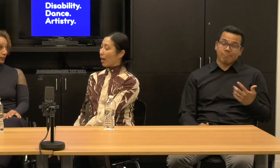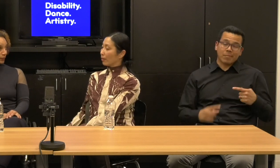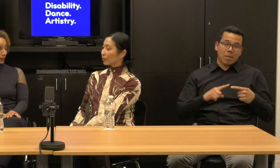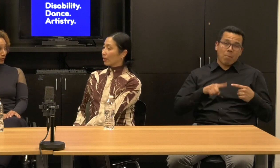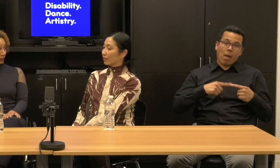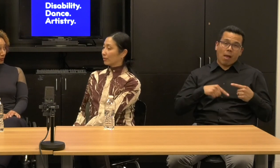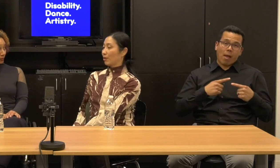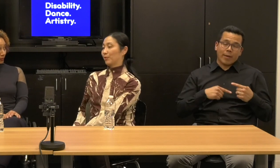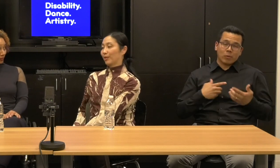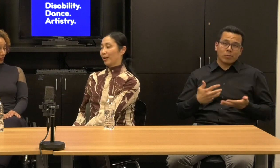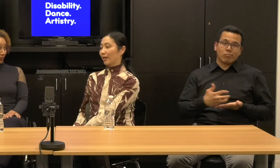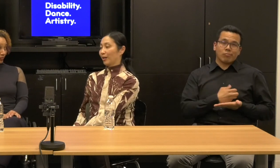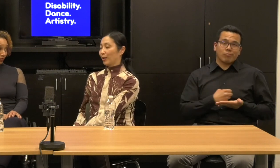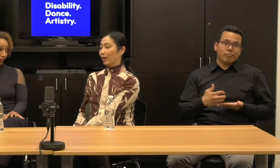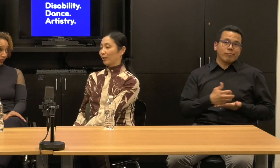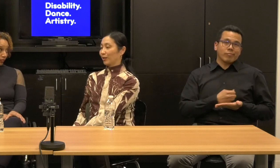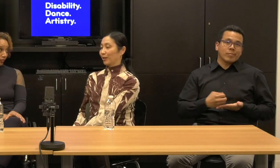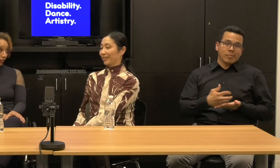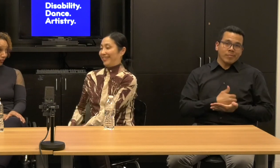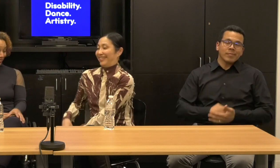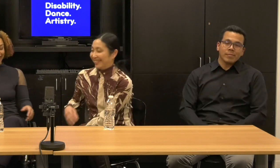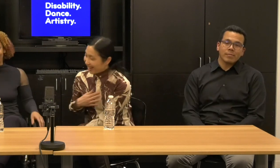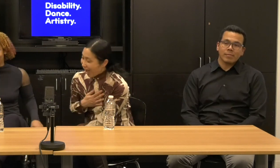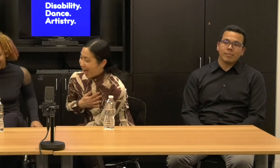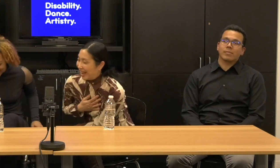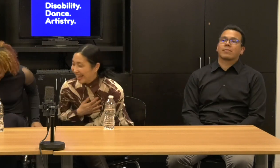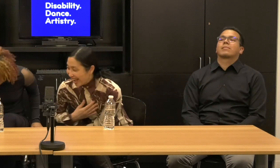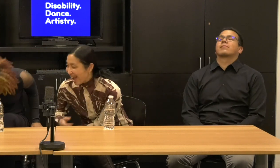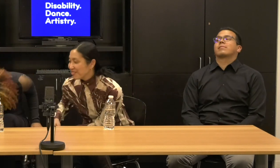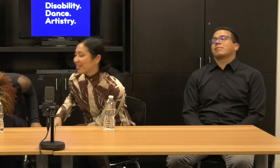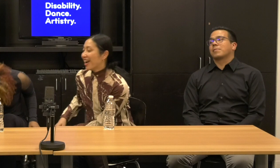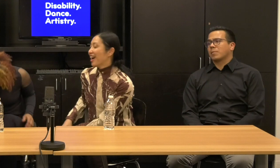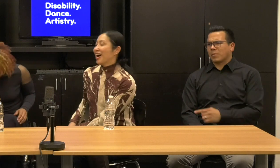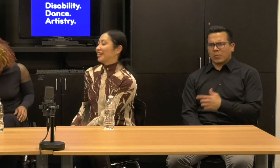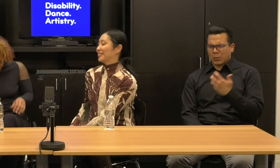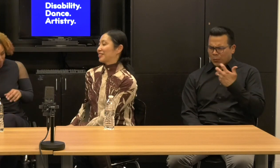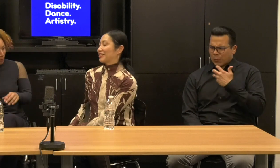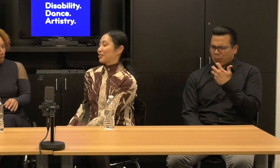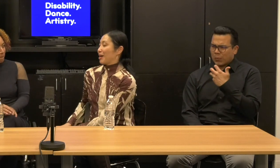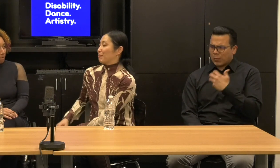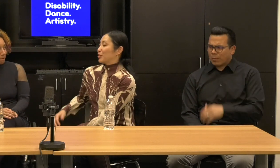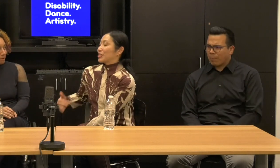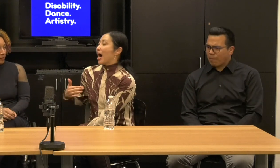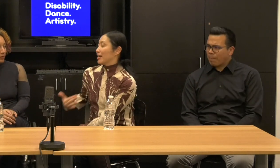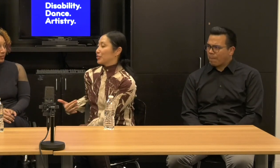Janet: Oh my God. Miles. Yeah. Wow.